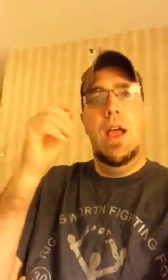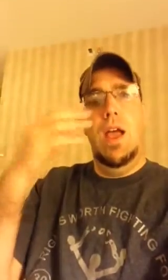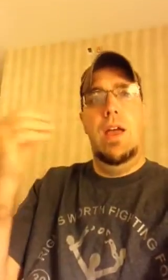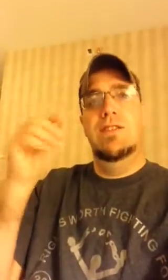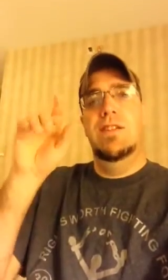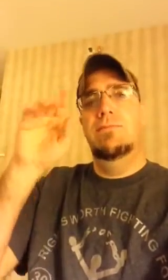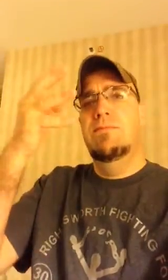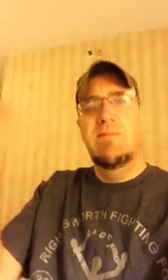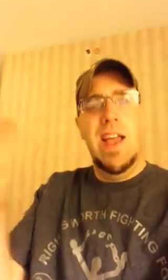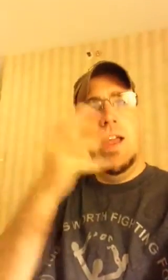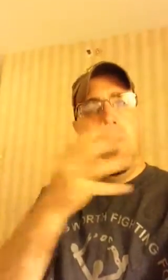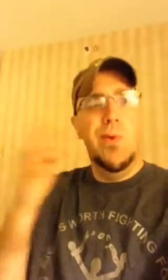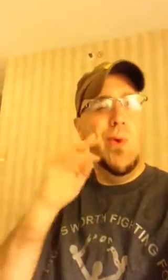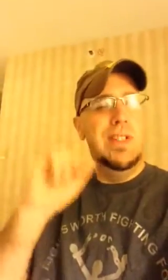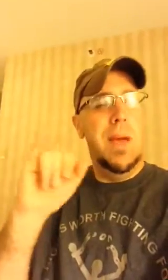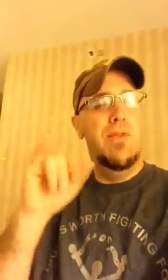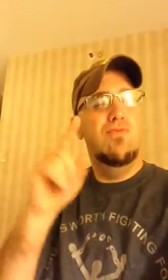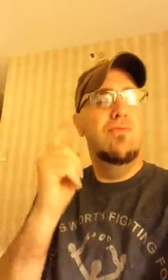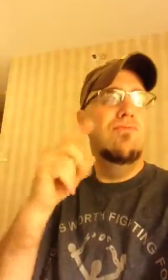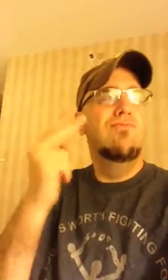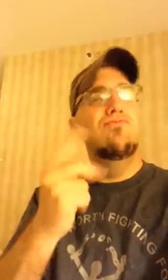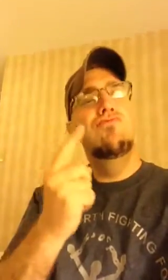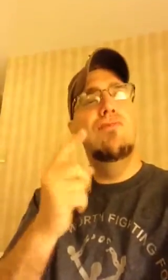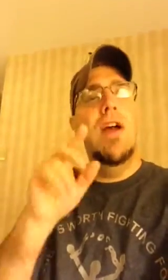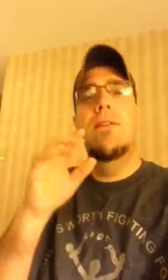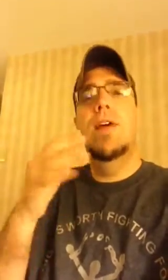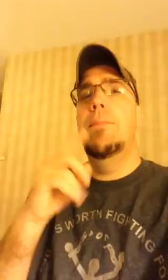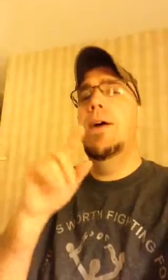With the same lines as our regular American flag.